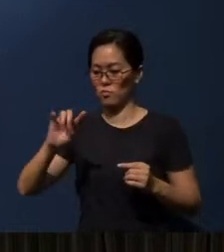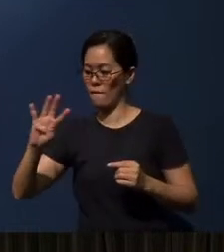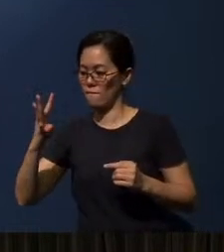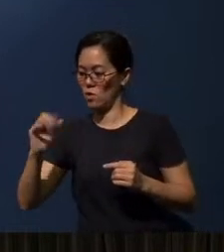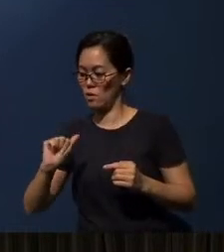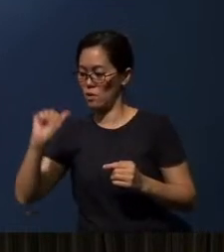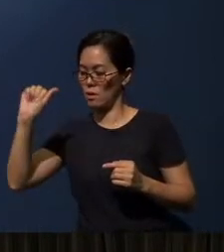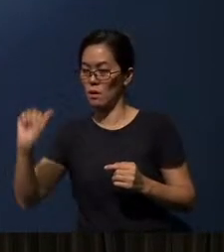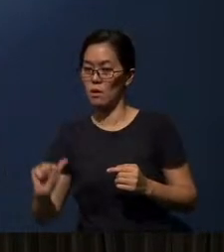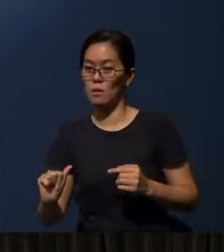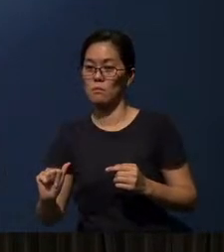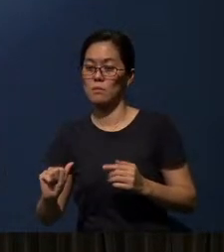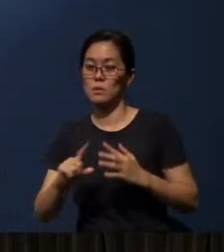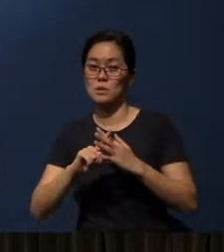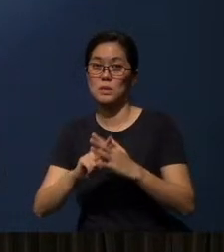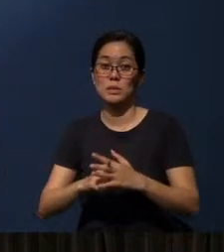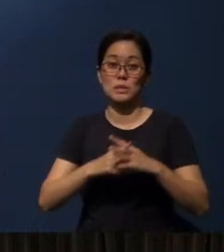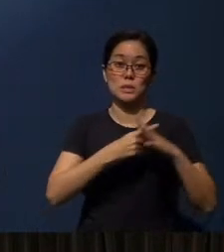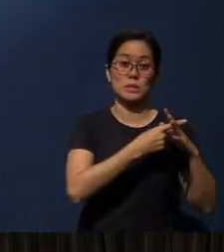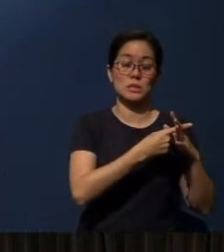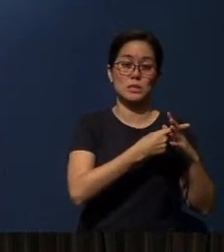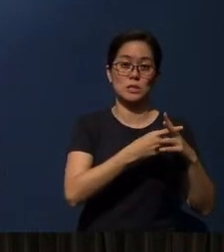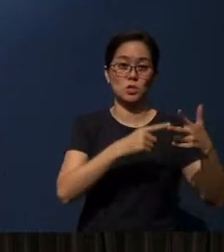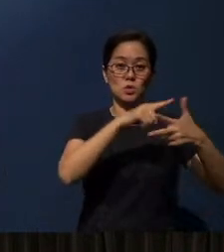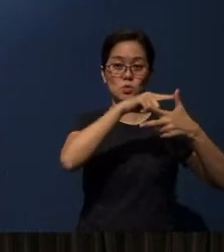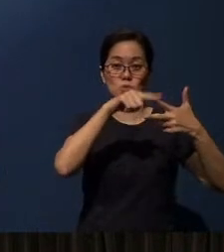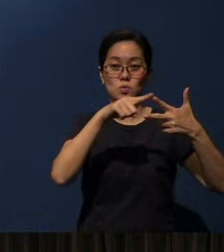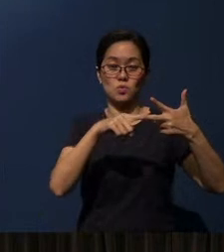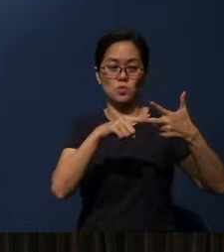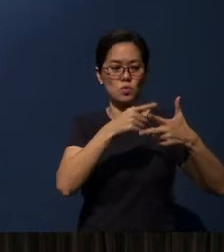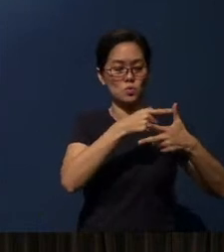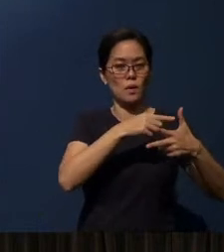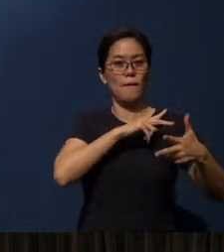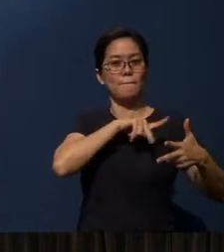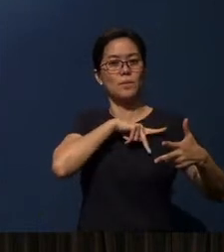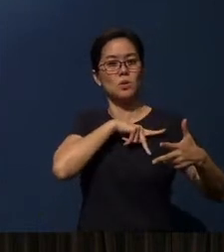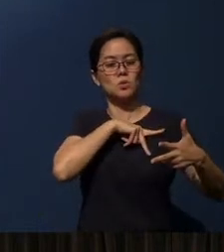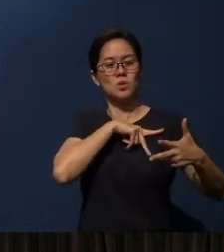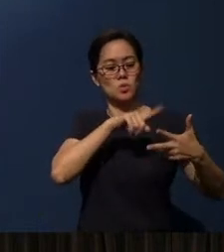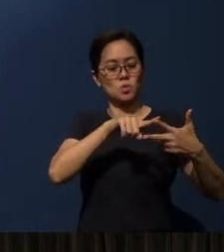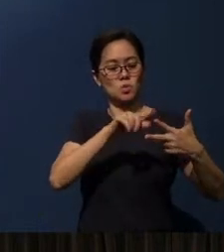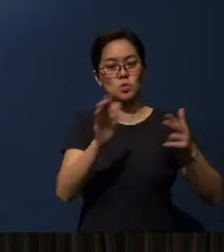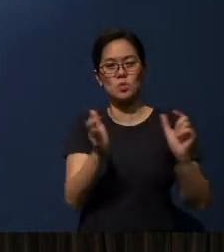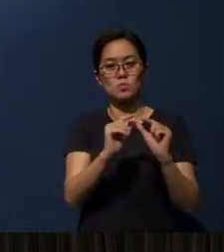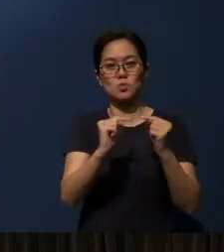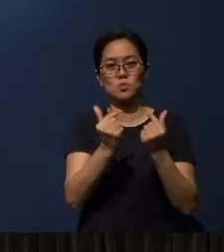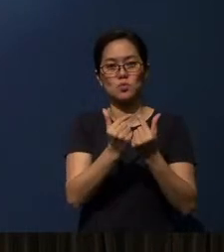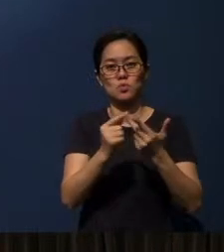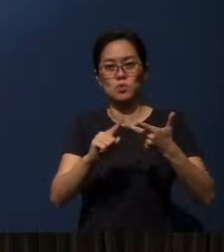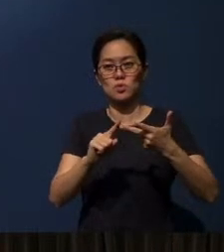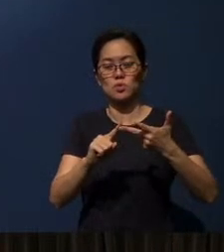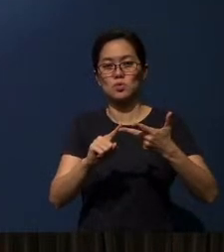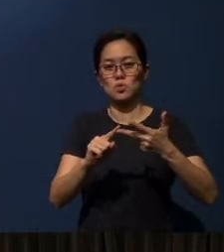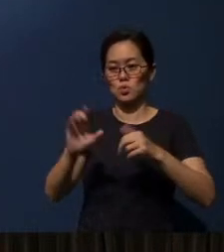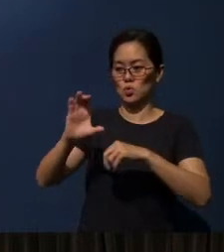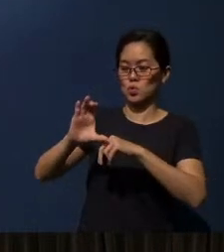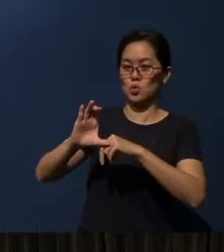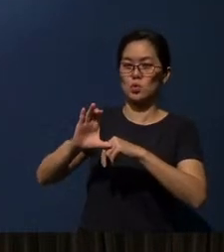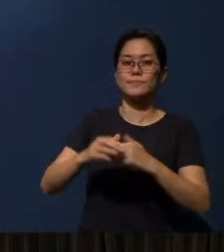It starts on three levels as I mentioned - On a personal level, on the small group level, and on the church level.